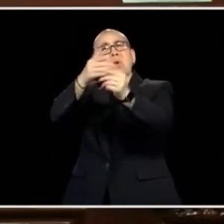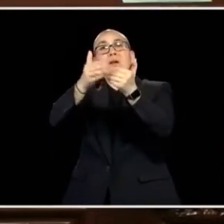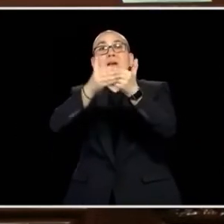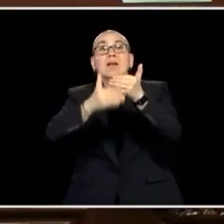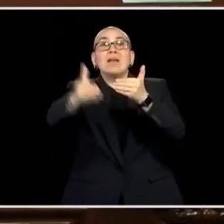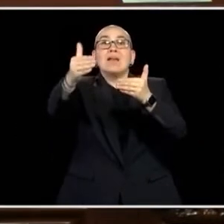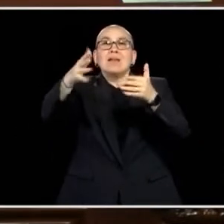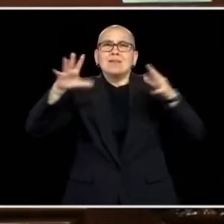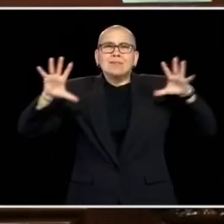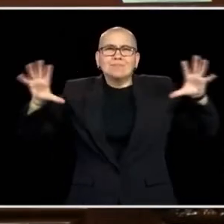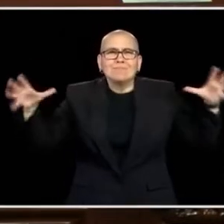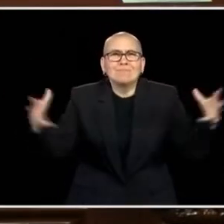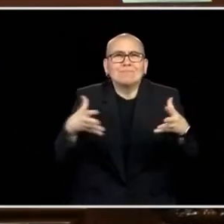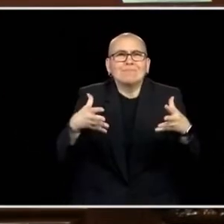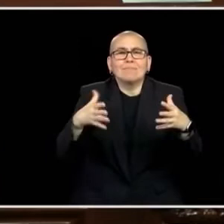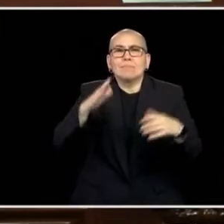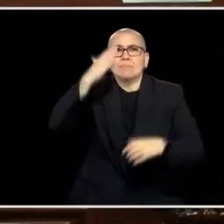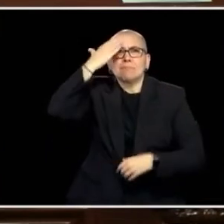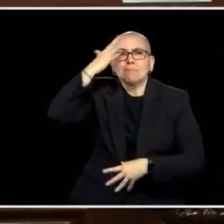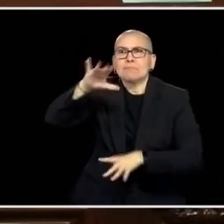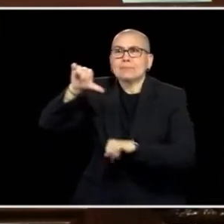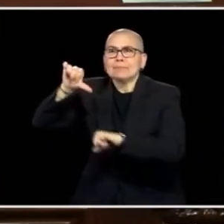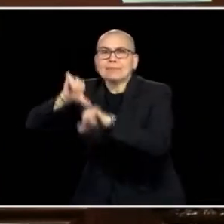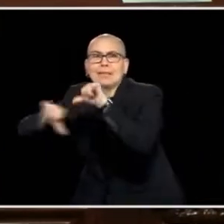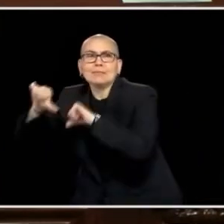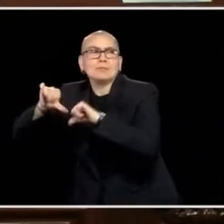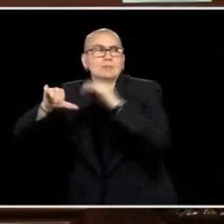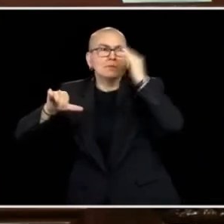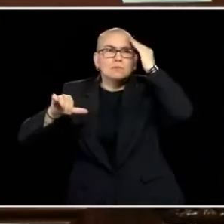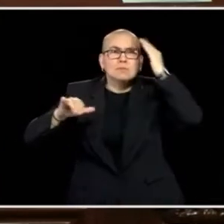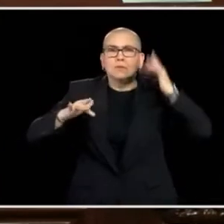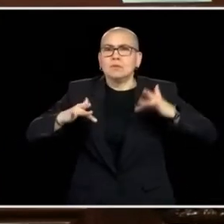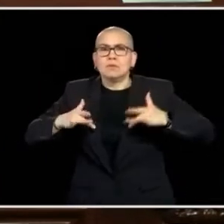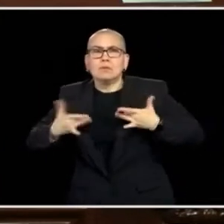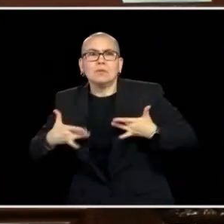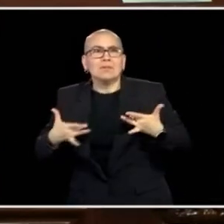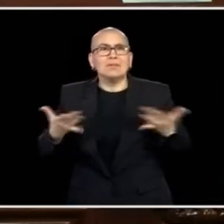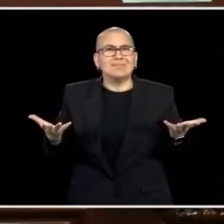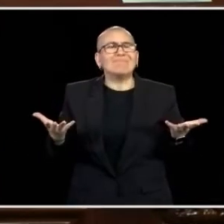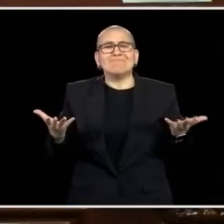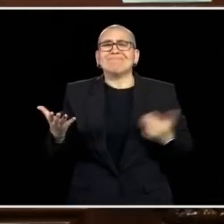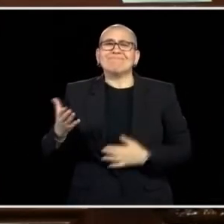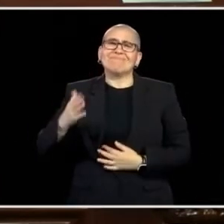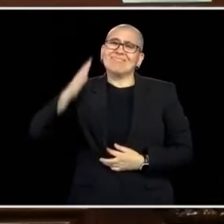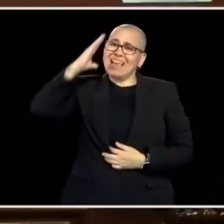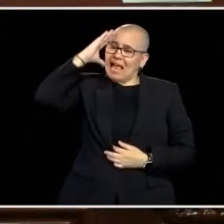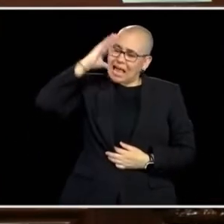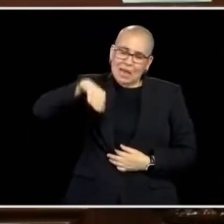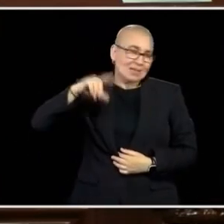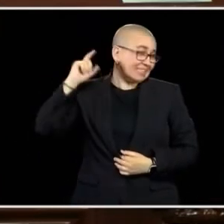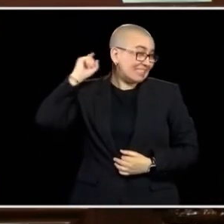SCIENCE AND FOLLOW WHAT WE KNOW CAN GET US THERE, TO MAKE THOSE DIFFERENCES, AND I WANT TO POINT OUT, I KNOW IT'S HARD.